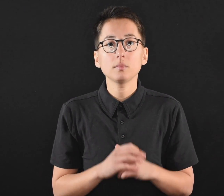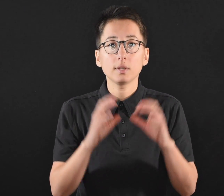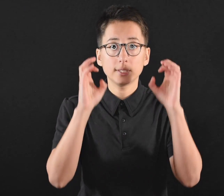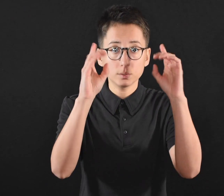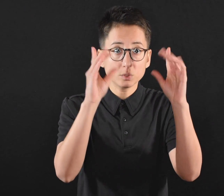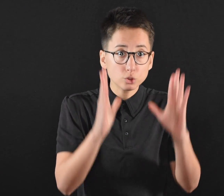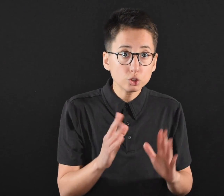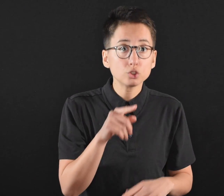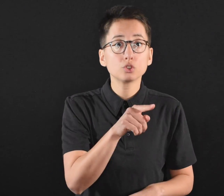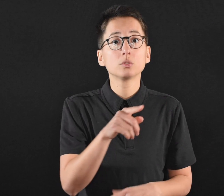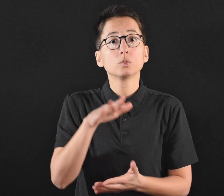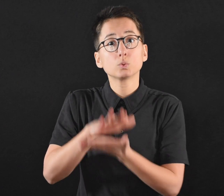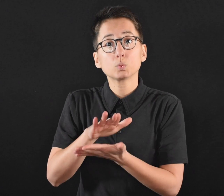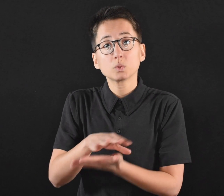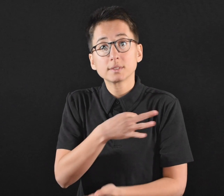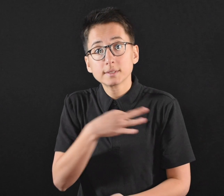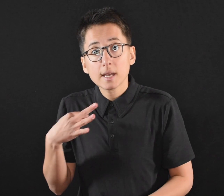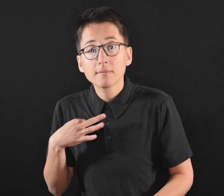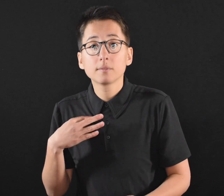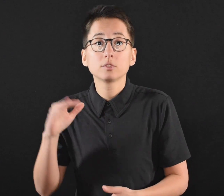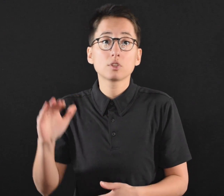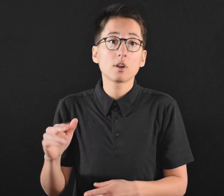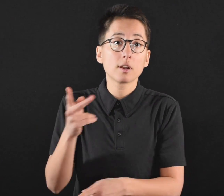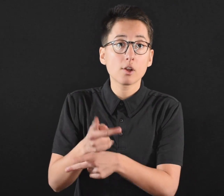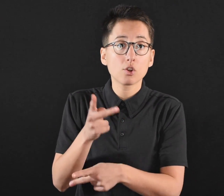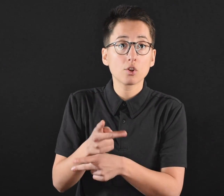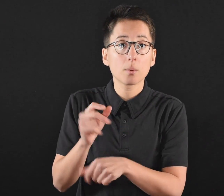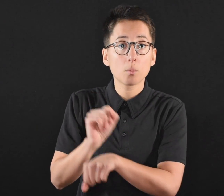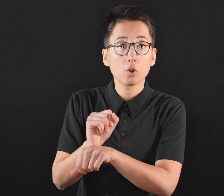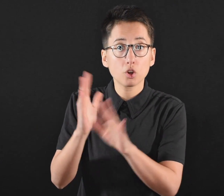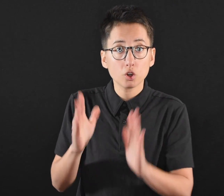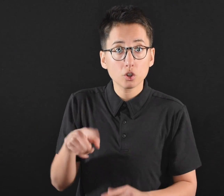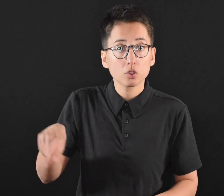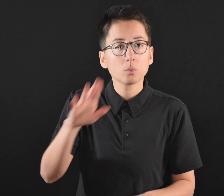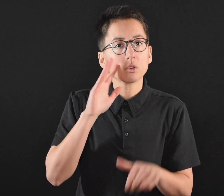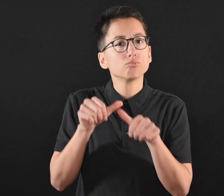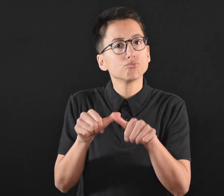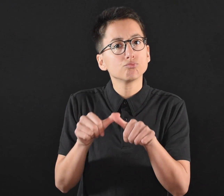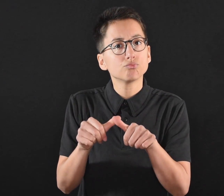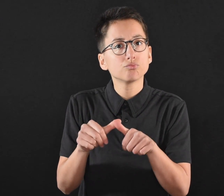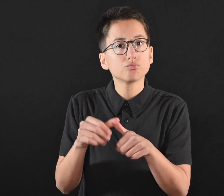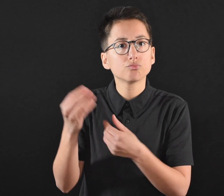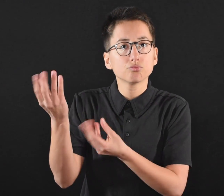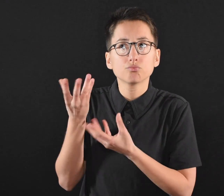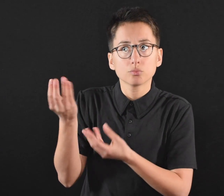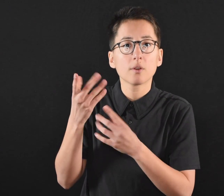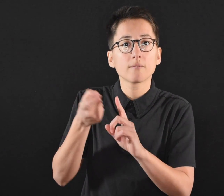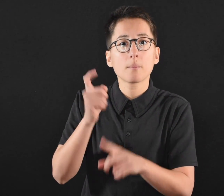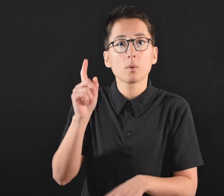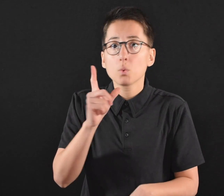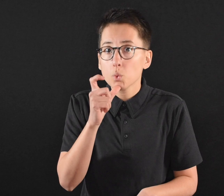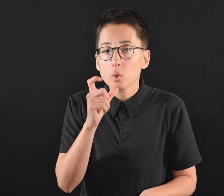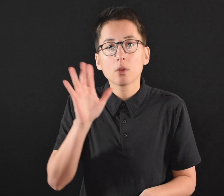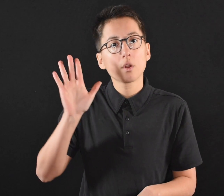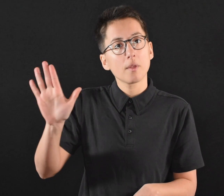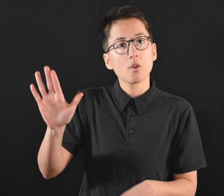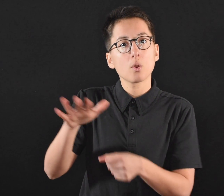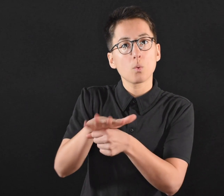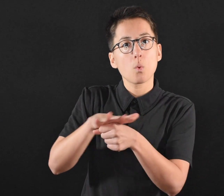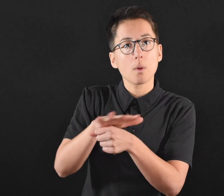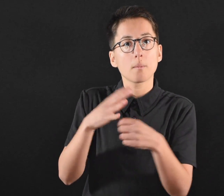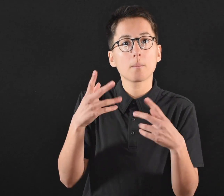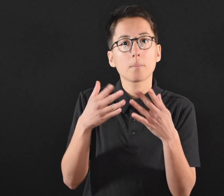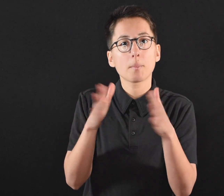and will improve our ability to reach communities of color.